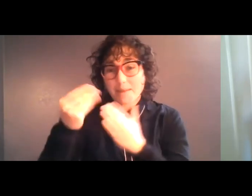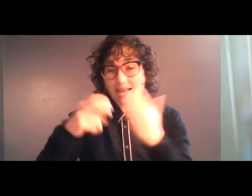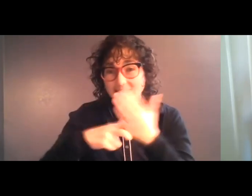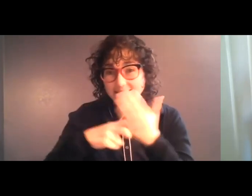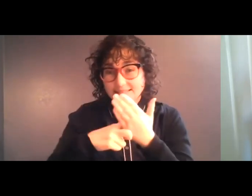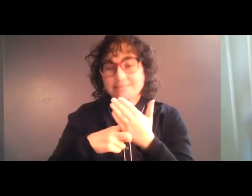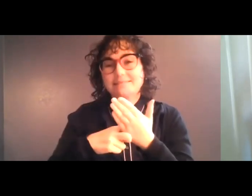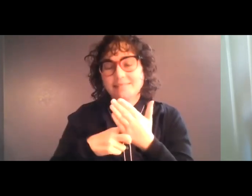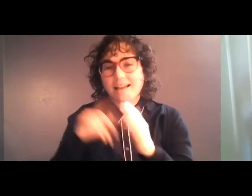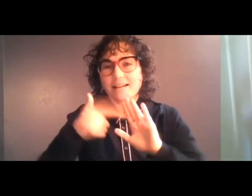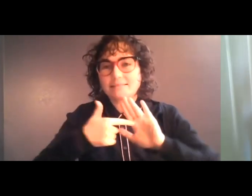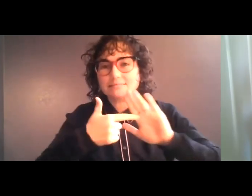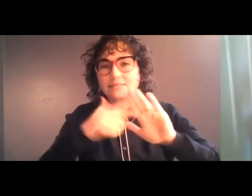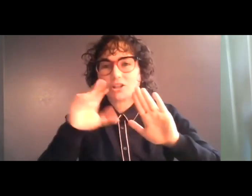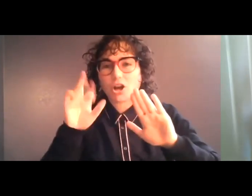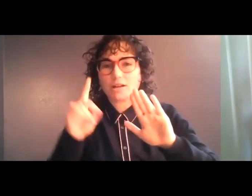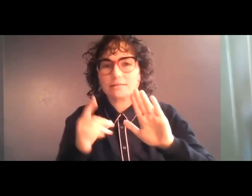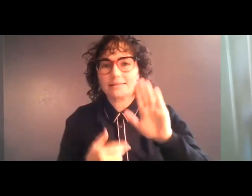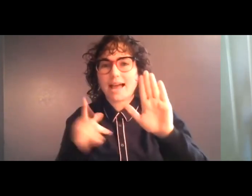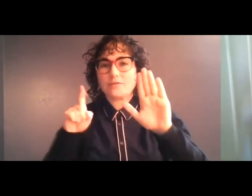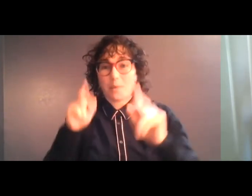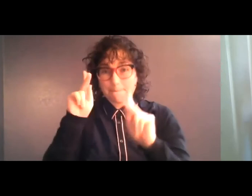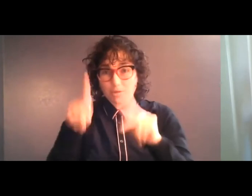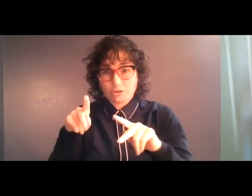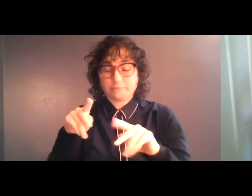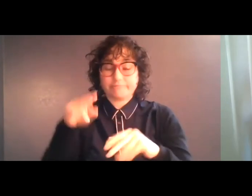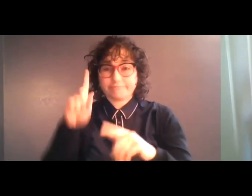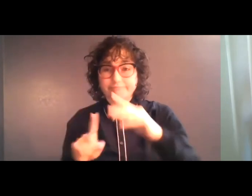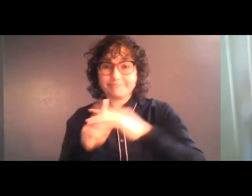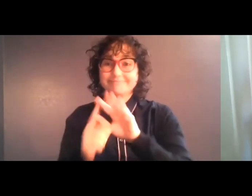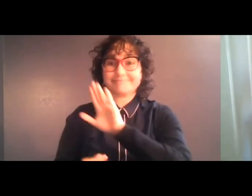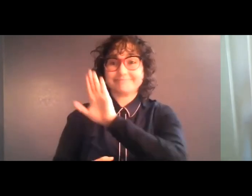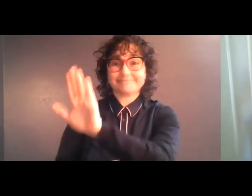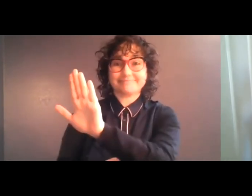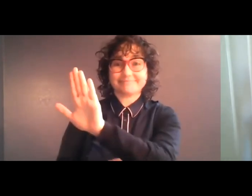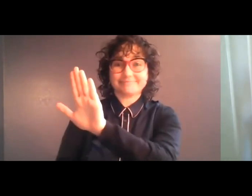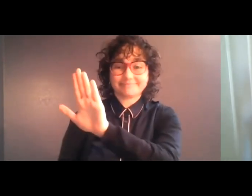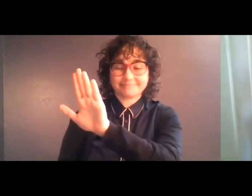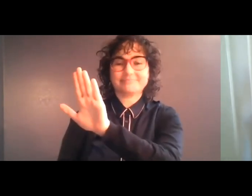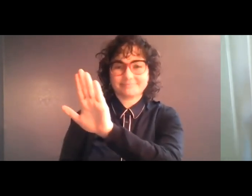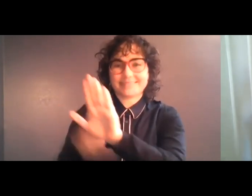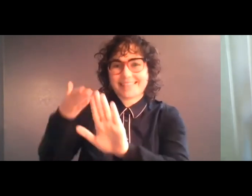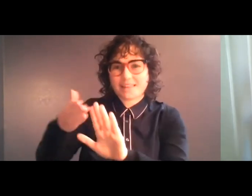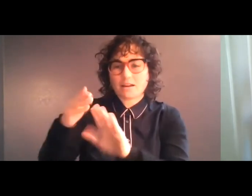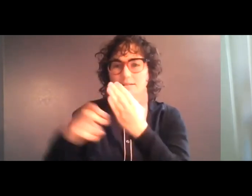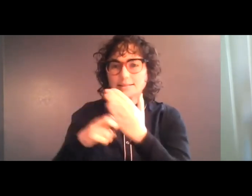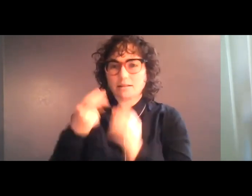you need to present your card in person to the ticket agent in the ticket hall. And where